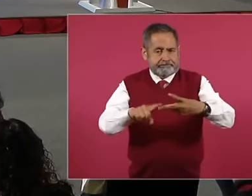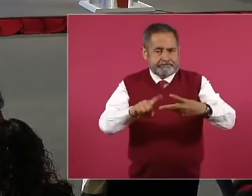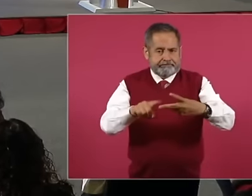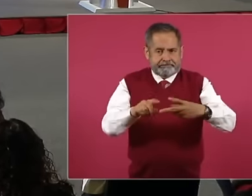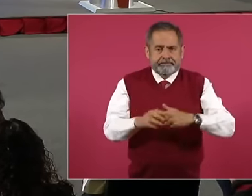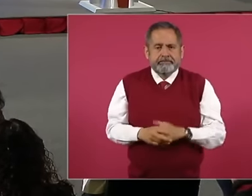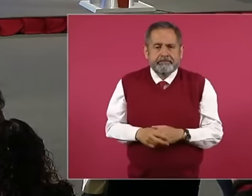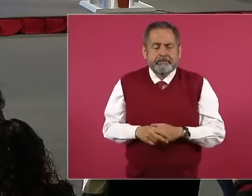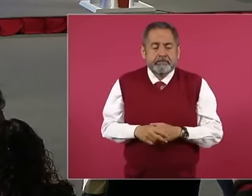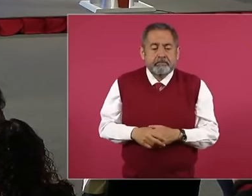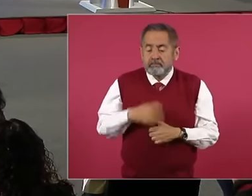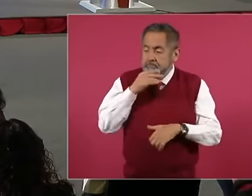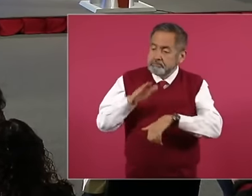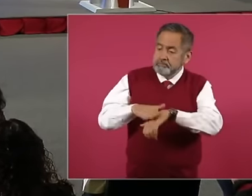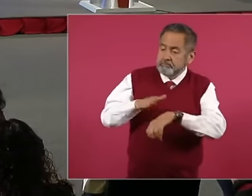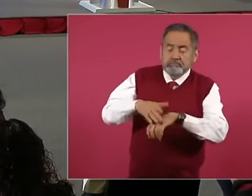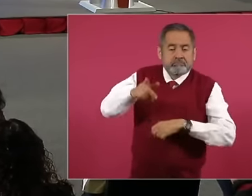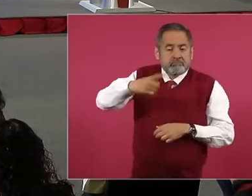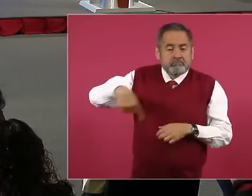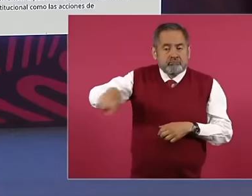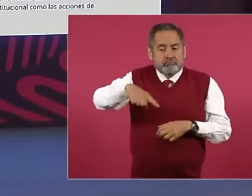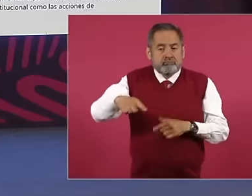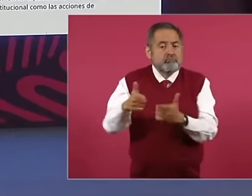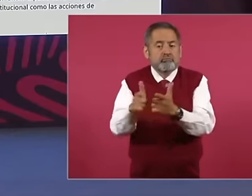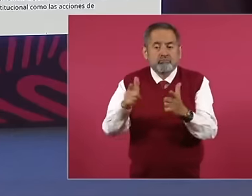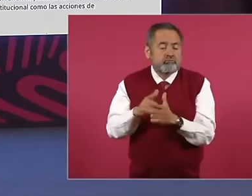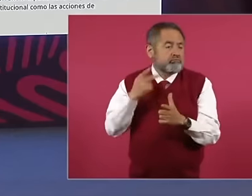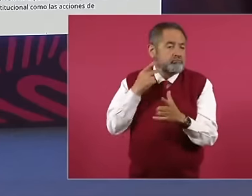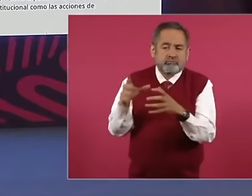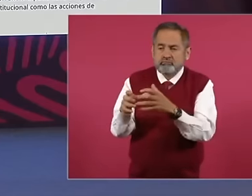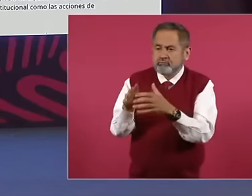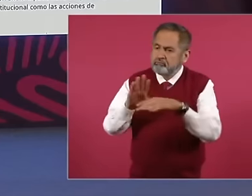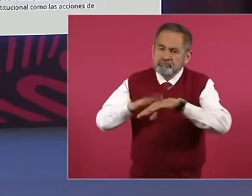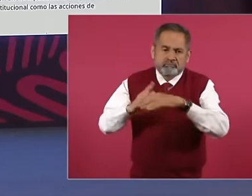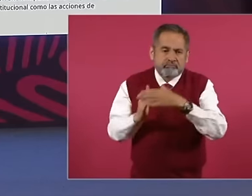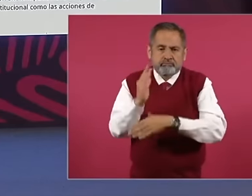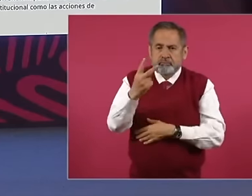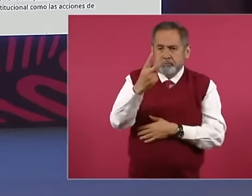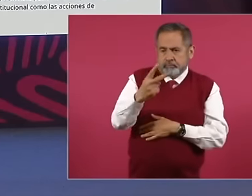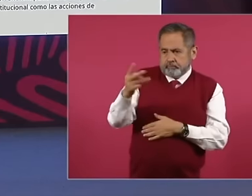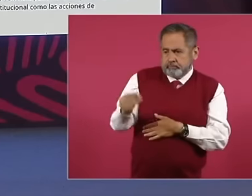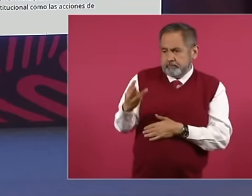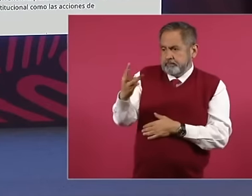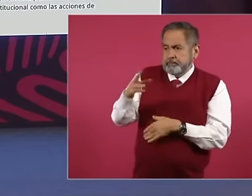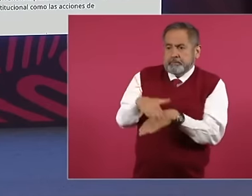any political force from having a two-thirds majority in Congress, that is, it is